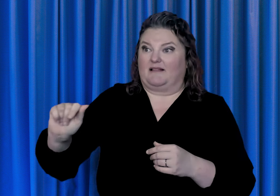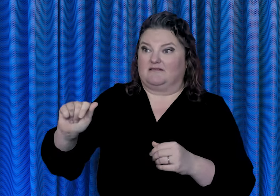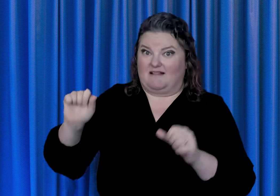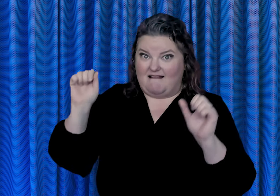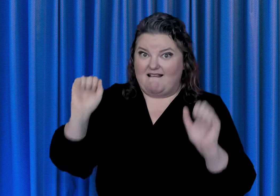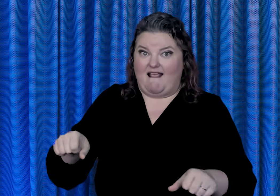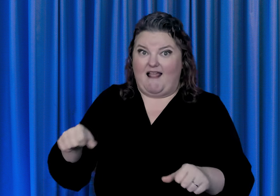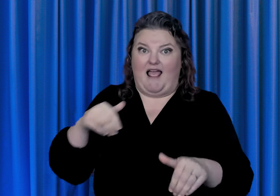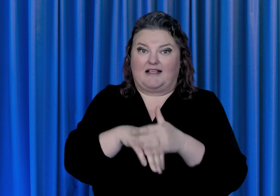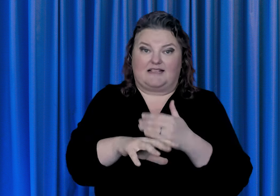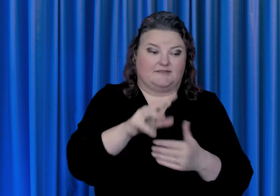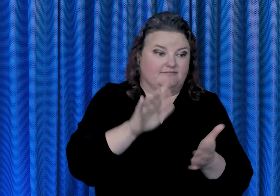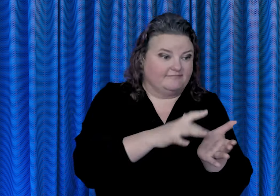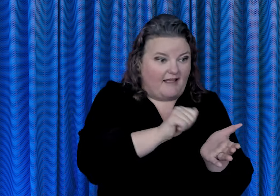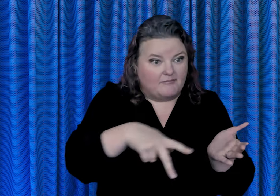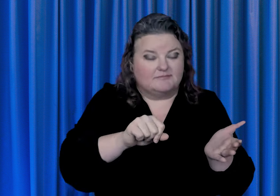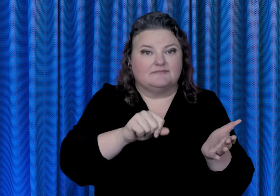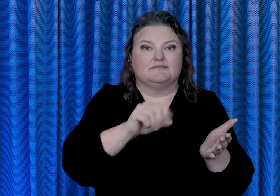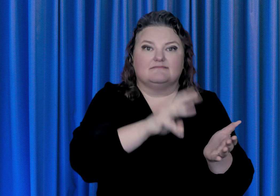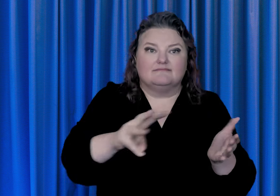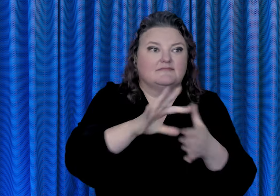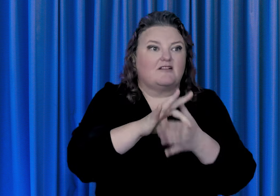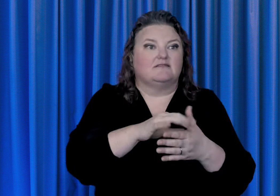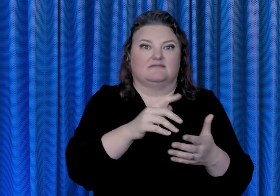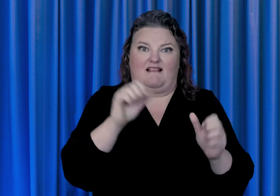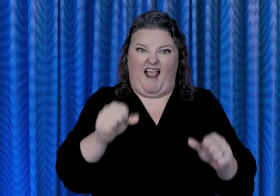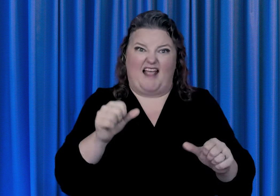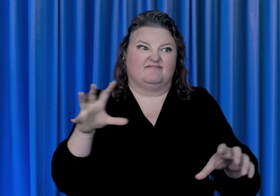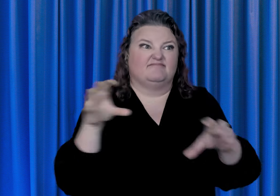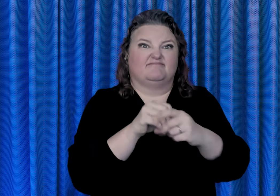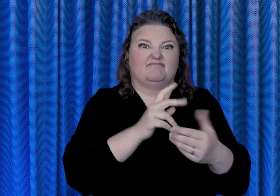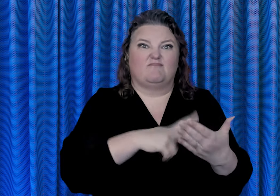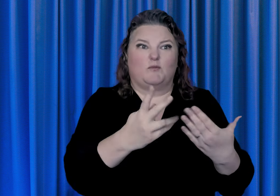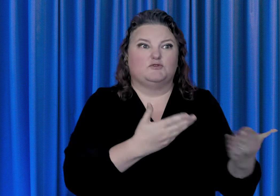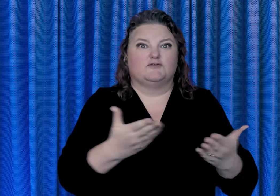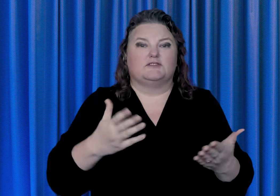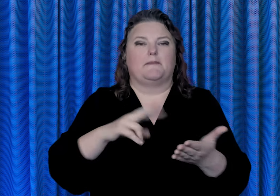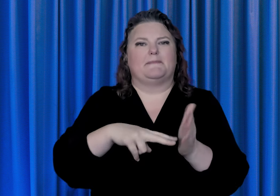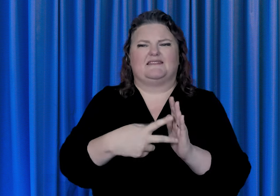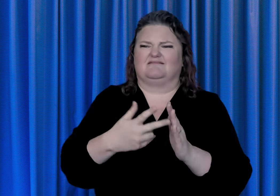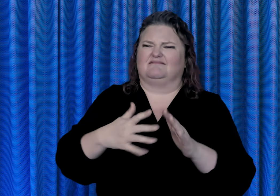and mobile apps and fully participate in public programs and services will improve the day-to-day